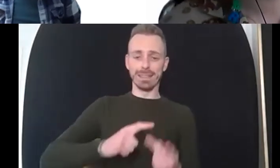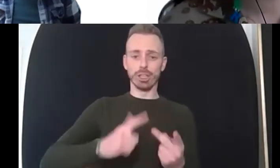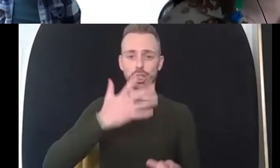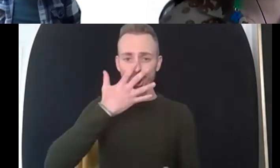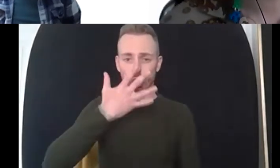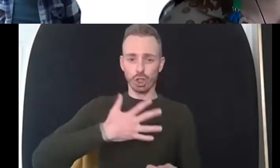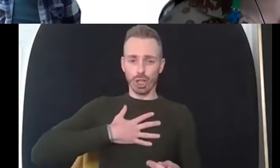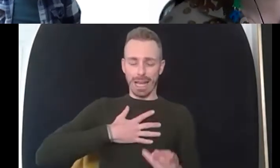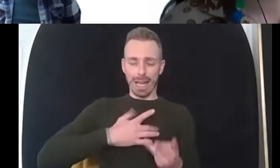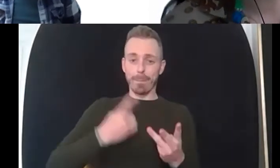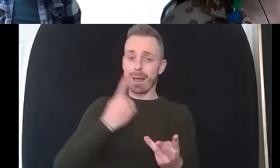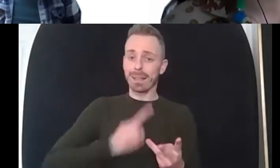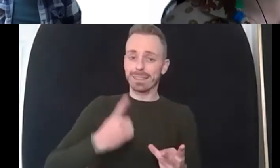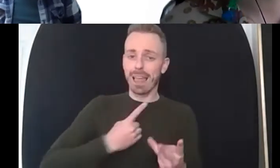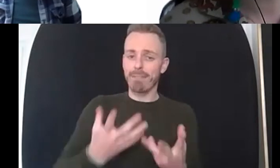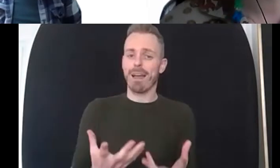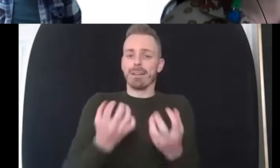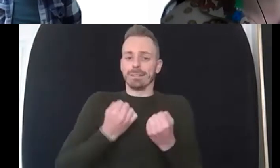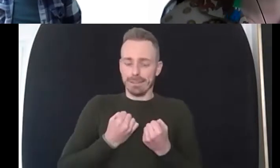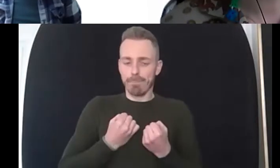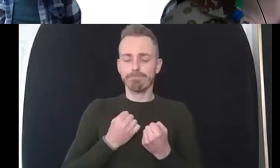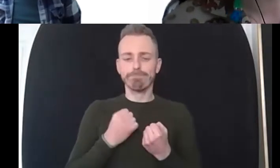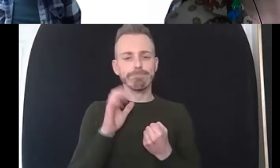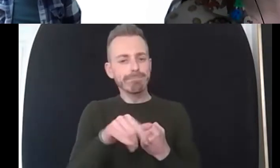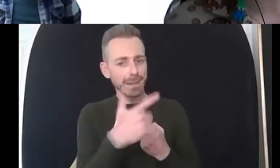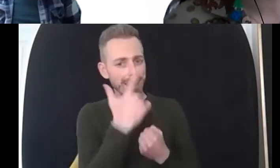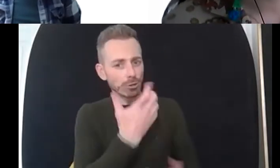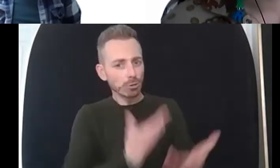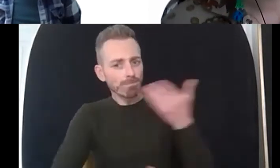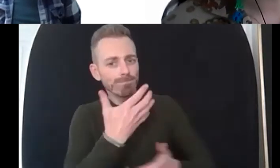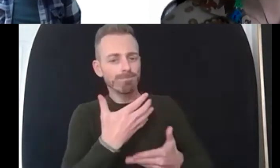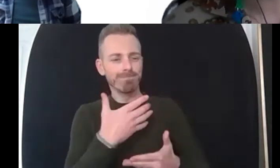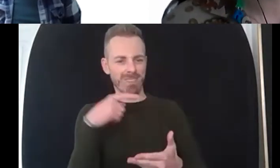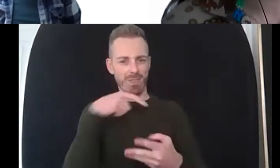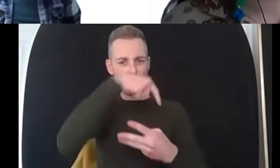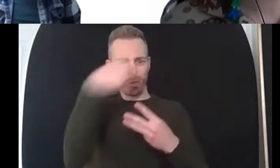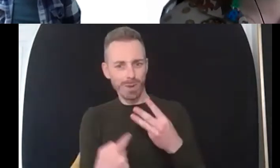themes and how they relate to obviously lgbtq plus mental health and the support that people can get